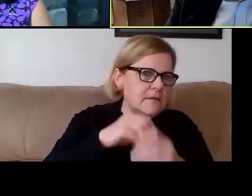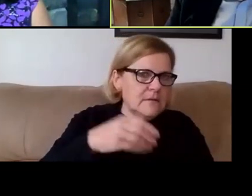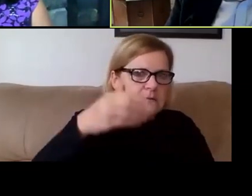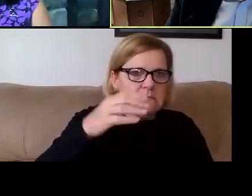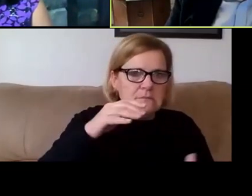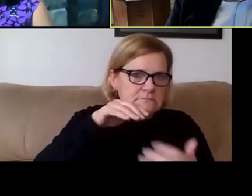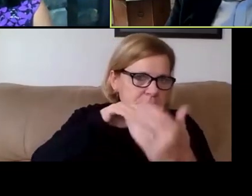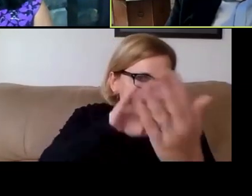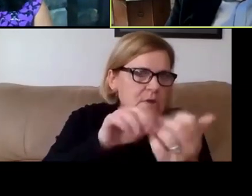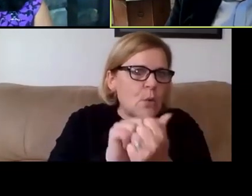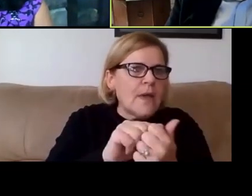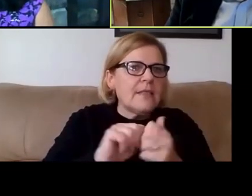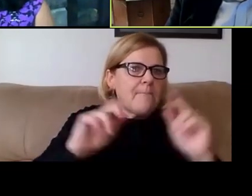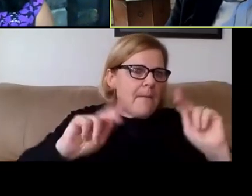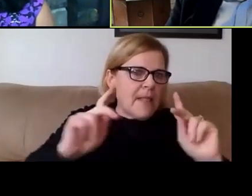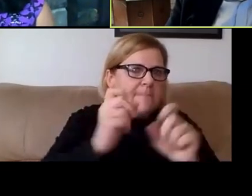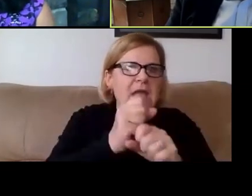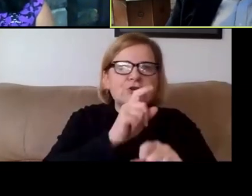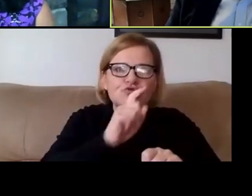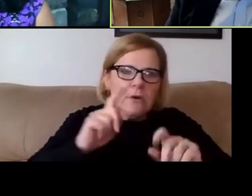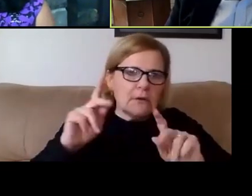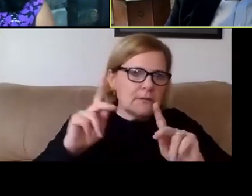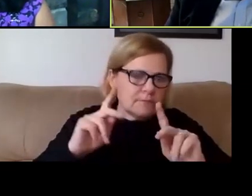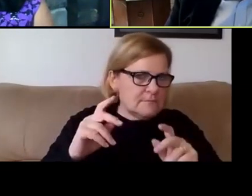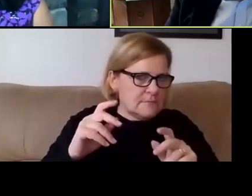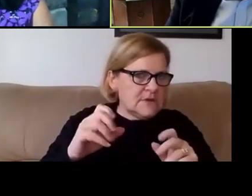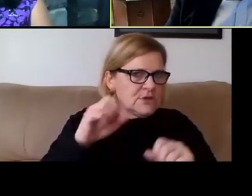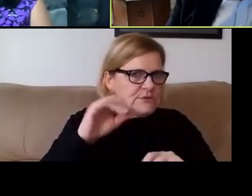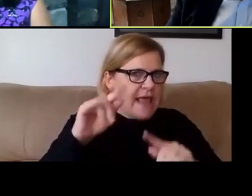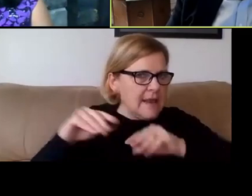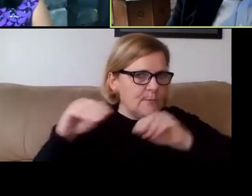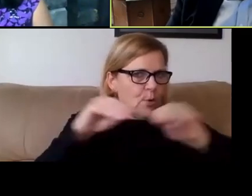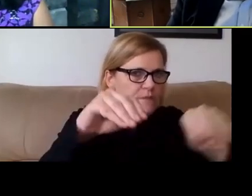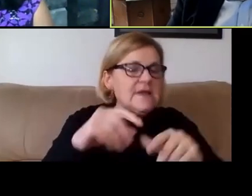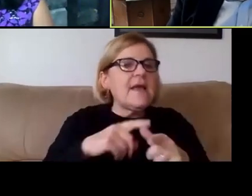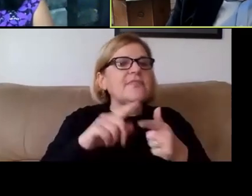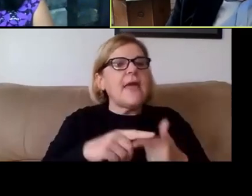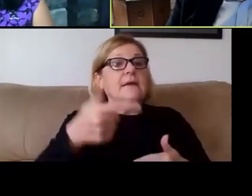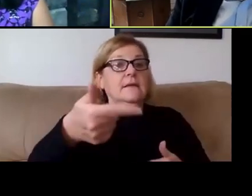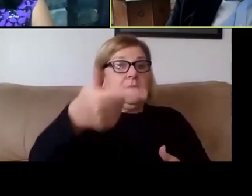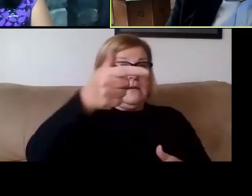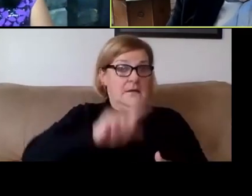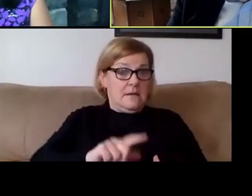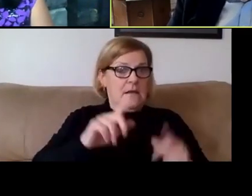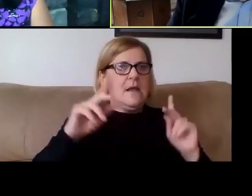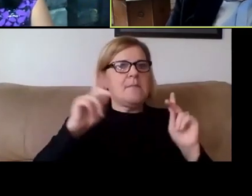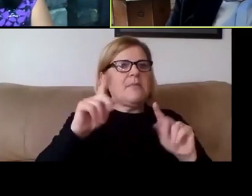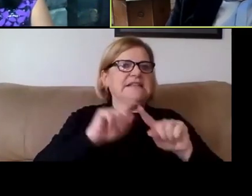to keep our society moving along. Then it'll go to people who are in various risk groups: